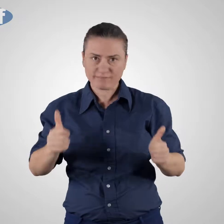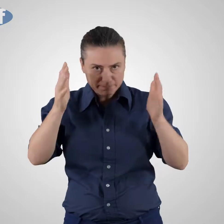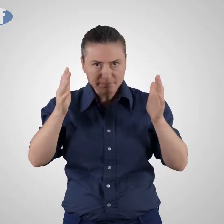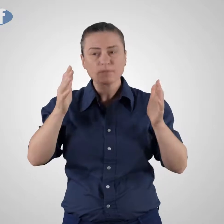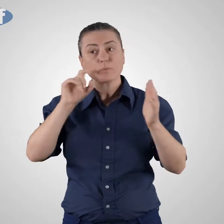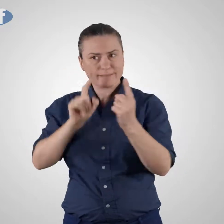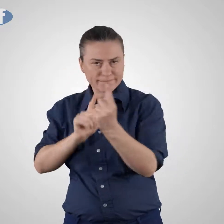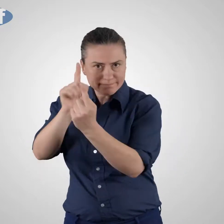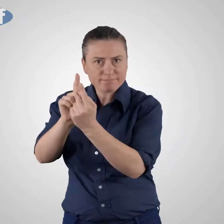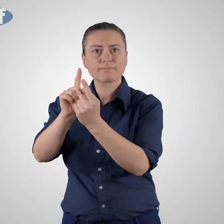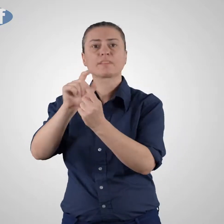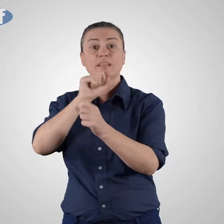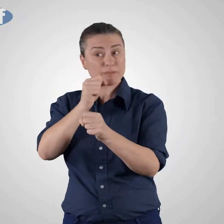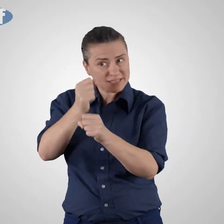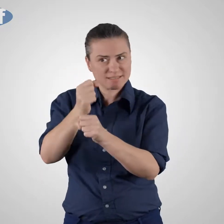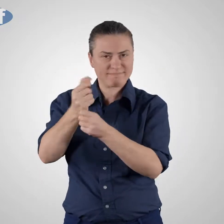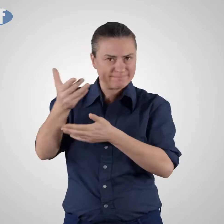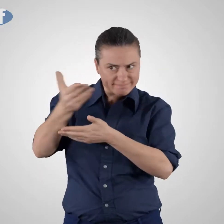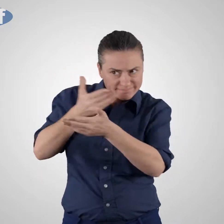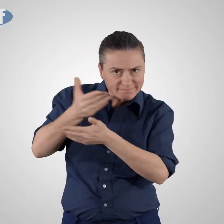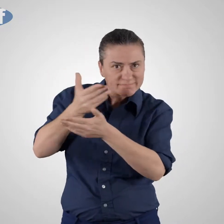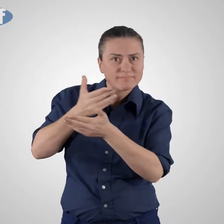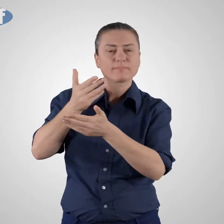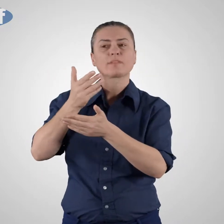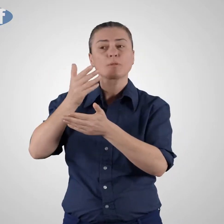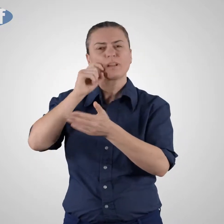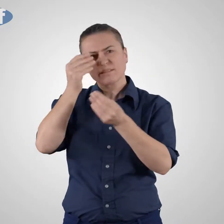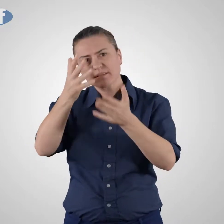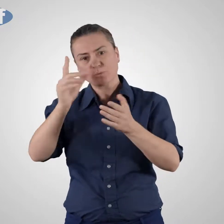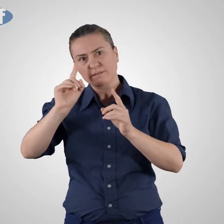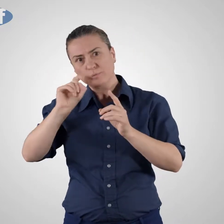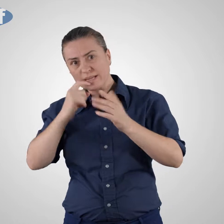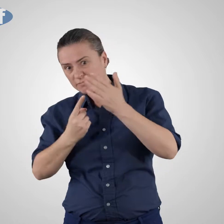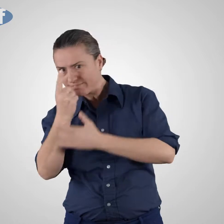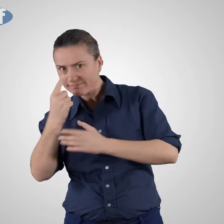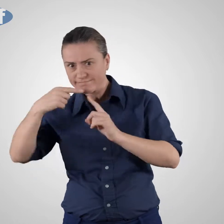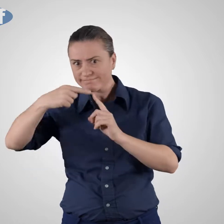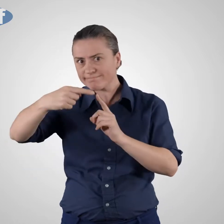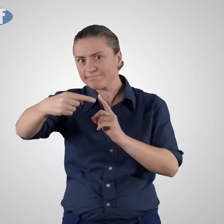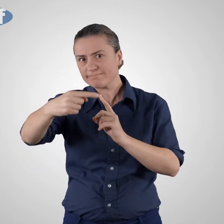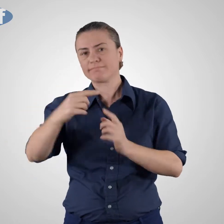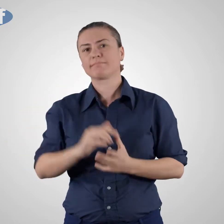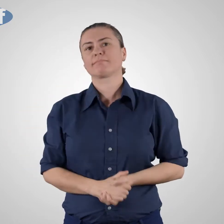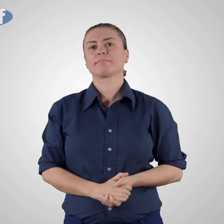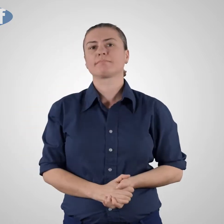Plans are in place to meet with the Premier and the Treasurer. The next steps in advancing the Deaf Community Centre will be announced in time.